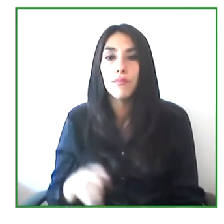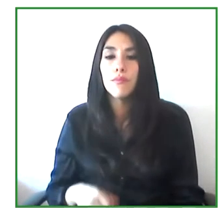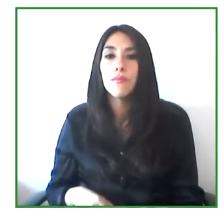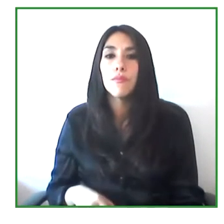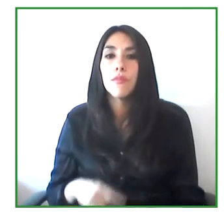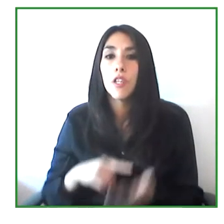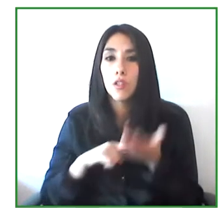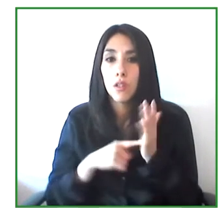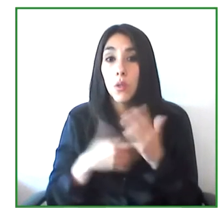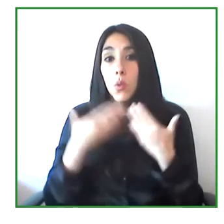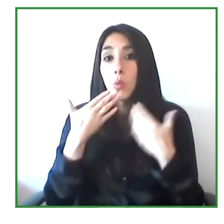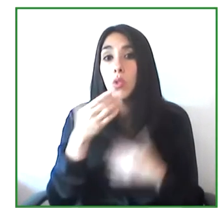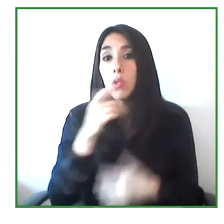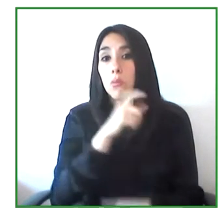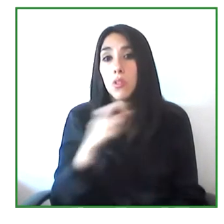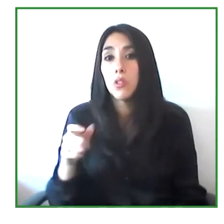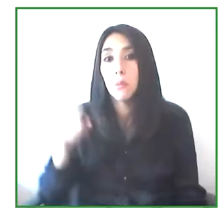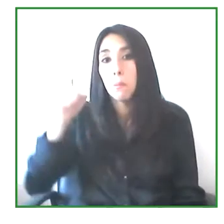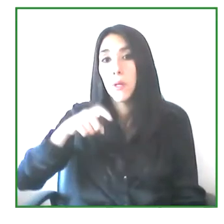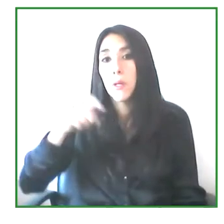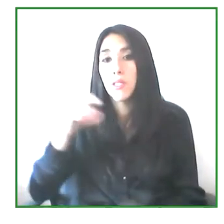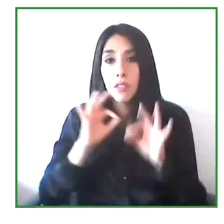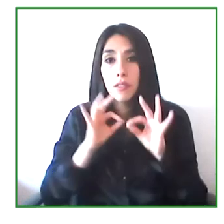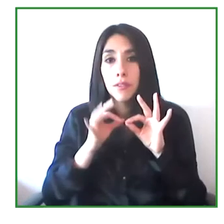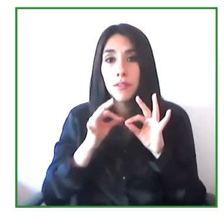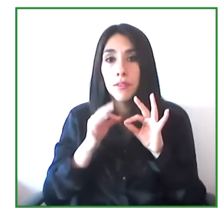Many require sign language interpretation.